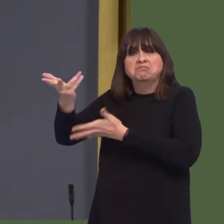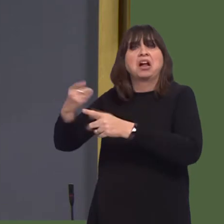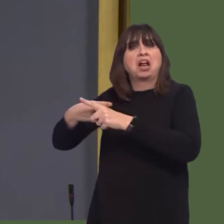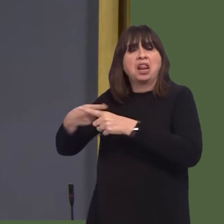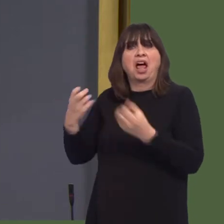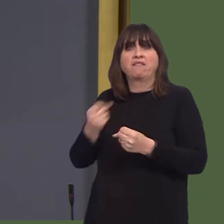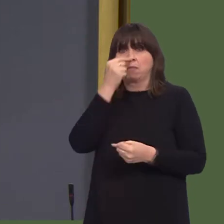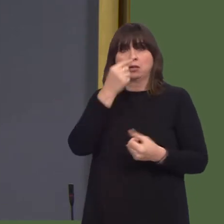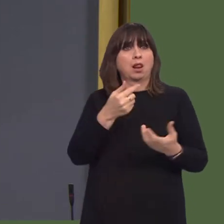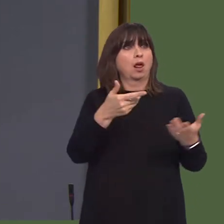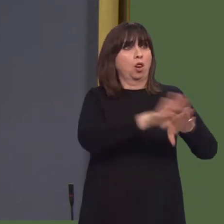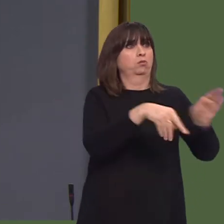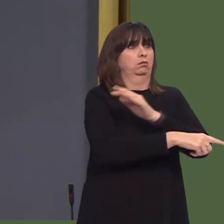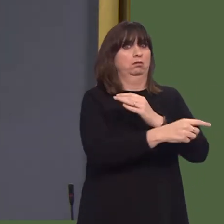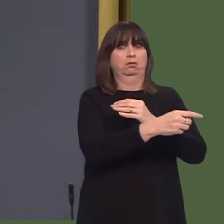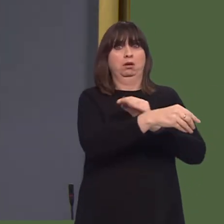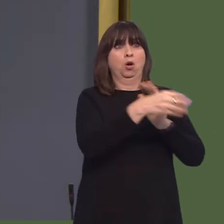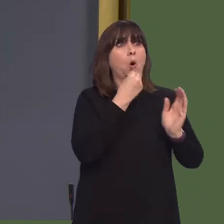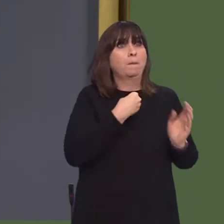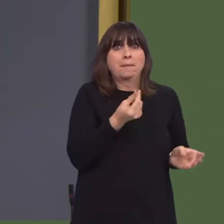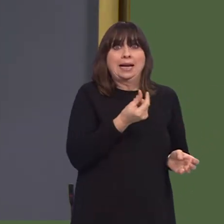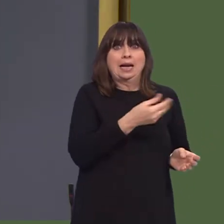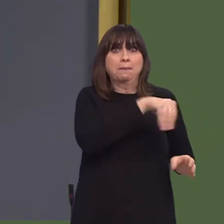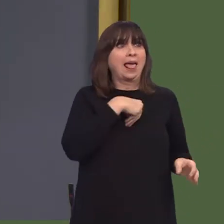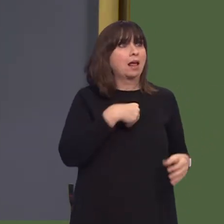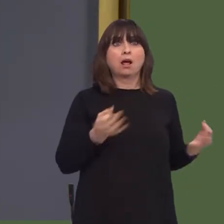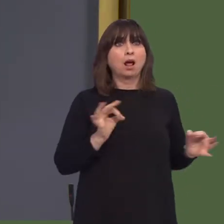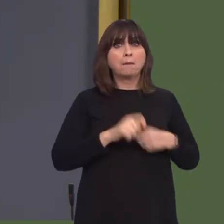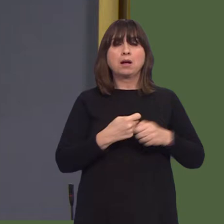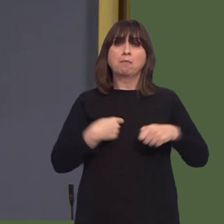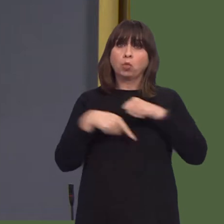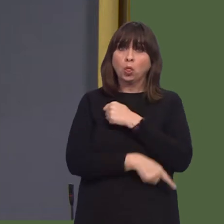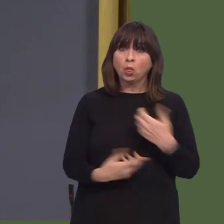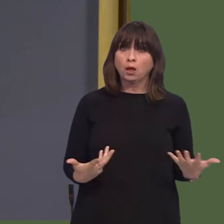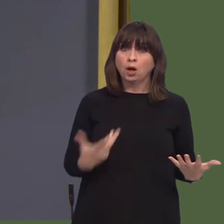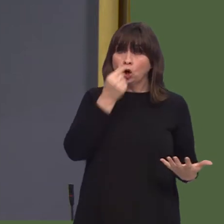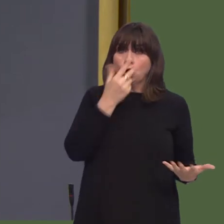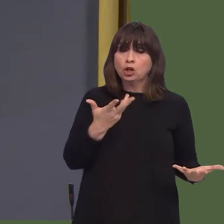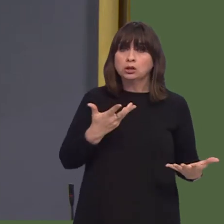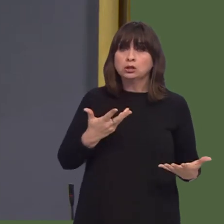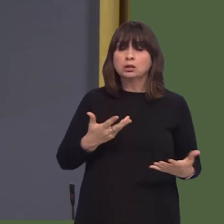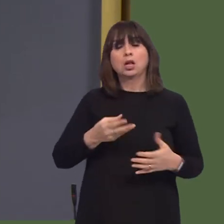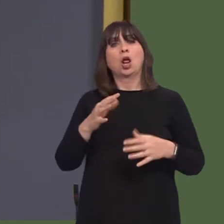After all, we had the first profit warning in July. In September, the shares in Carillion fell by 60 per cent in two days.